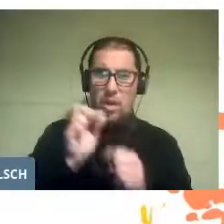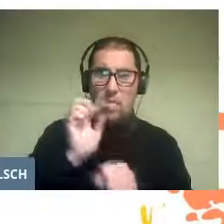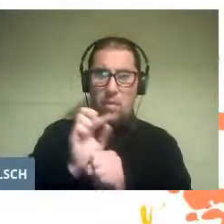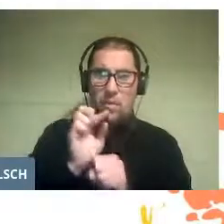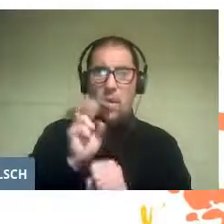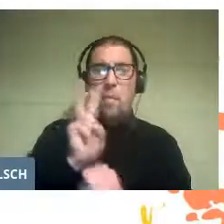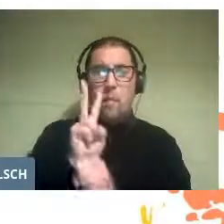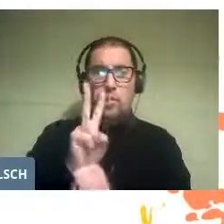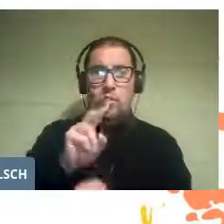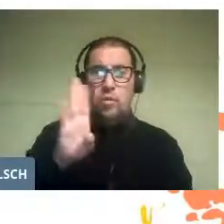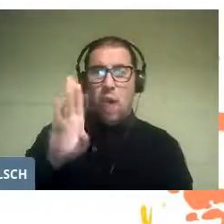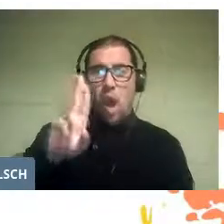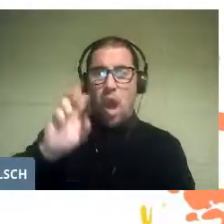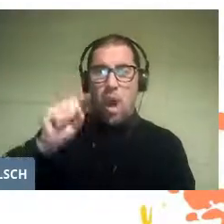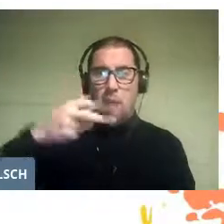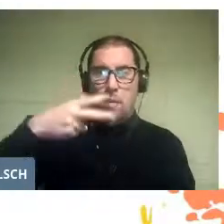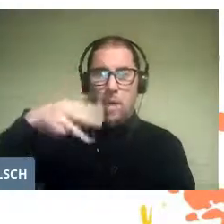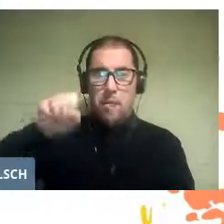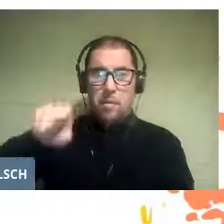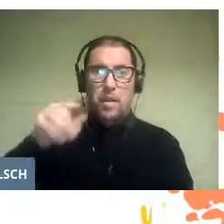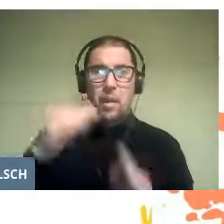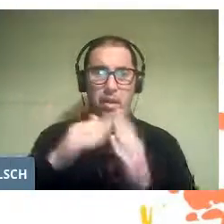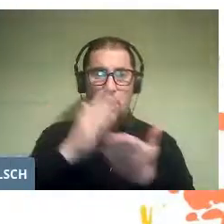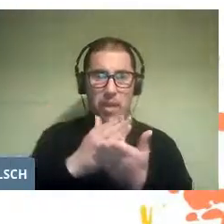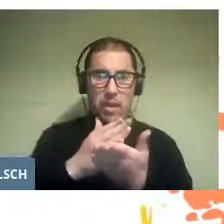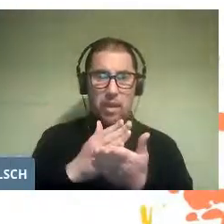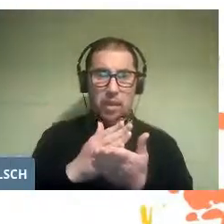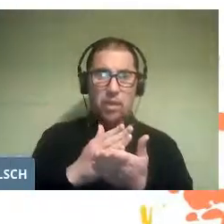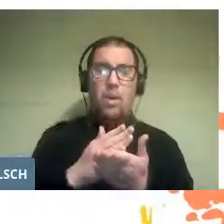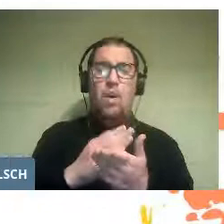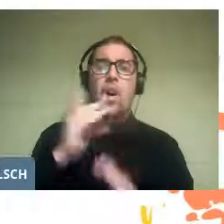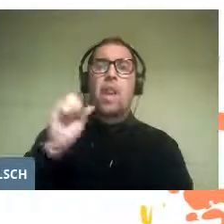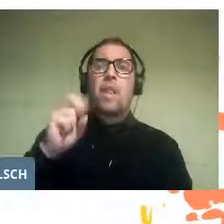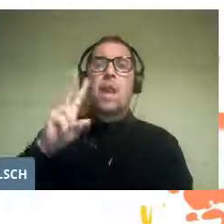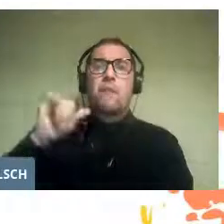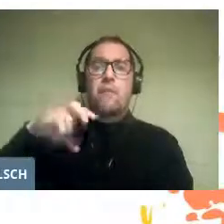two years ago with children from the Leonardo de Vinci school of las Condes.